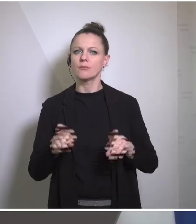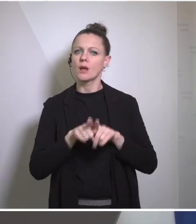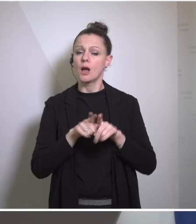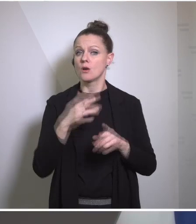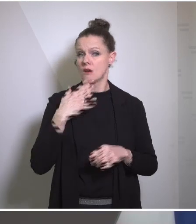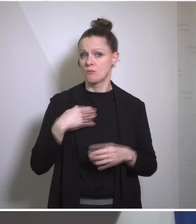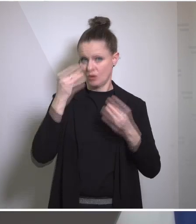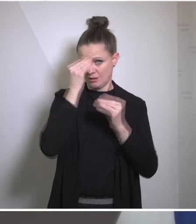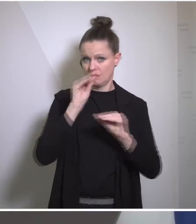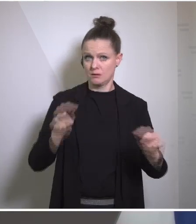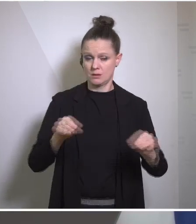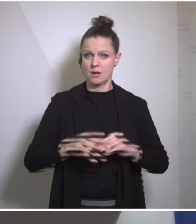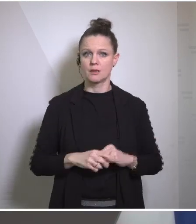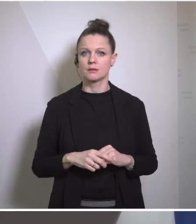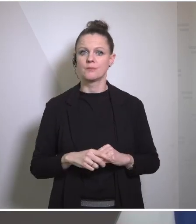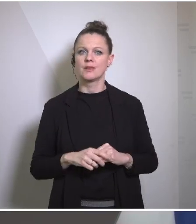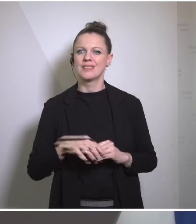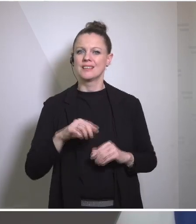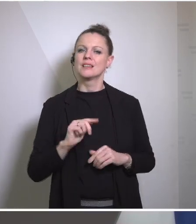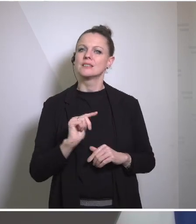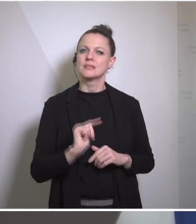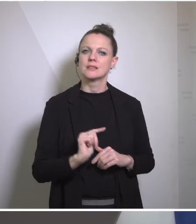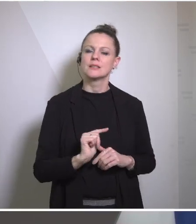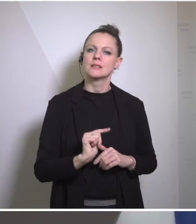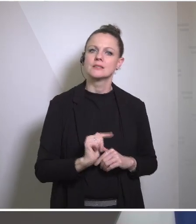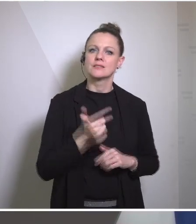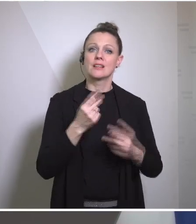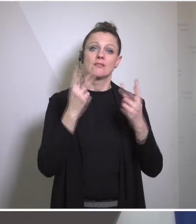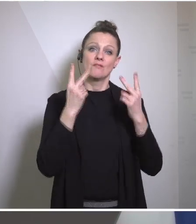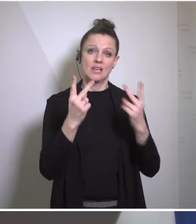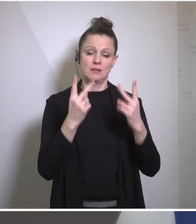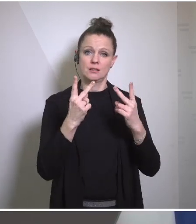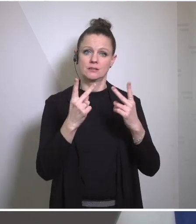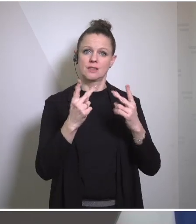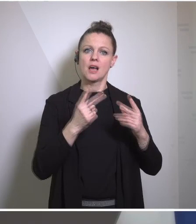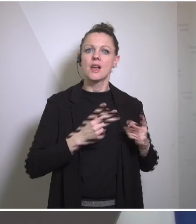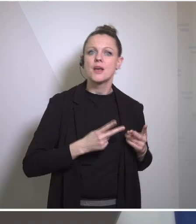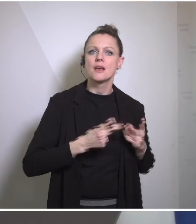States is not only our second biggest trade part and export market and significant investments are